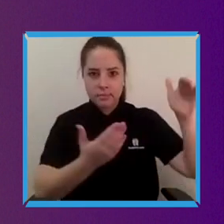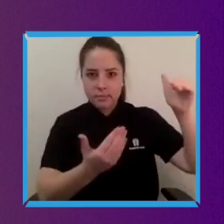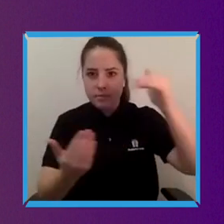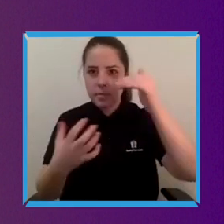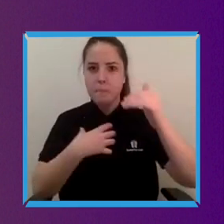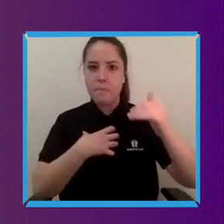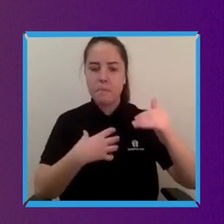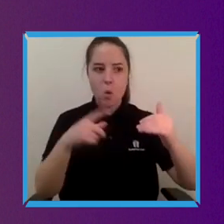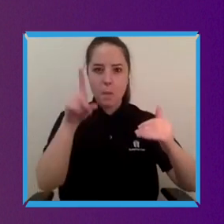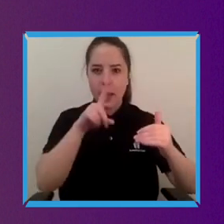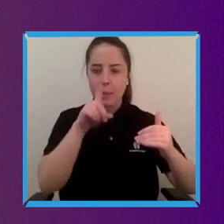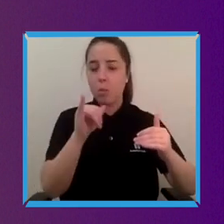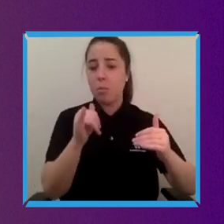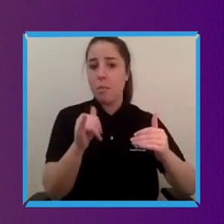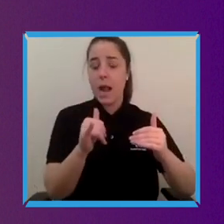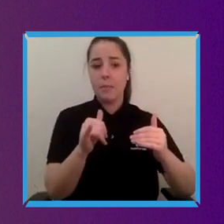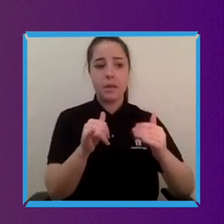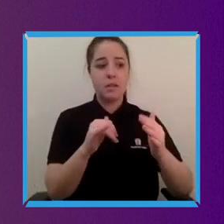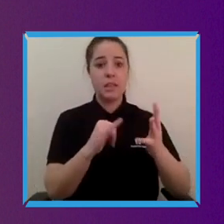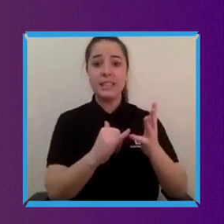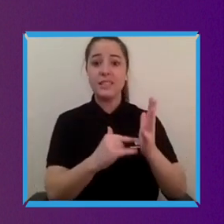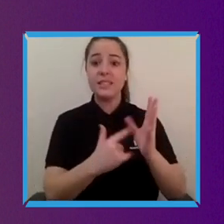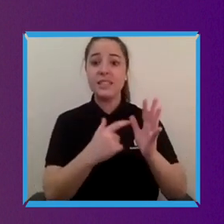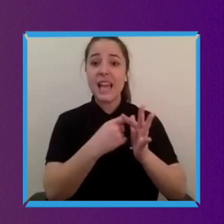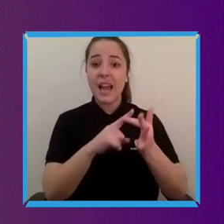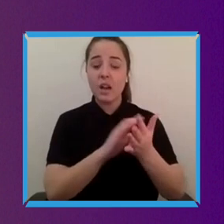all the different bits that help collectively drive that change.